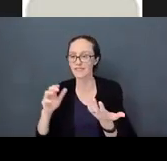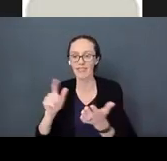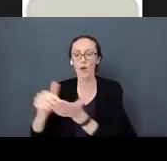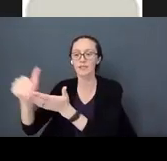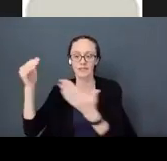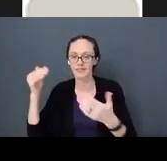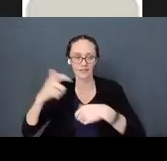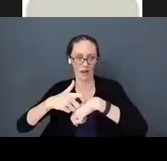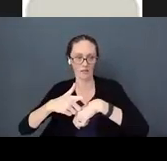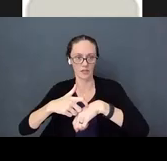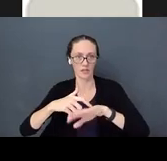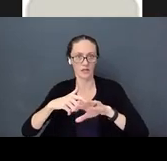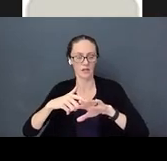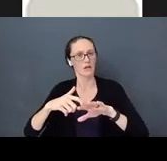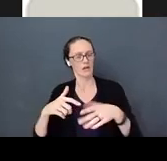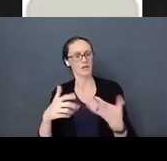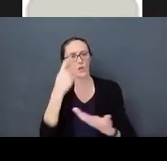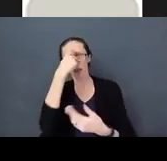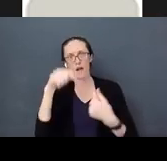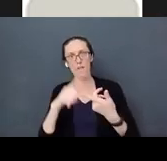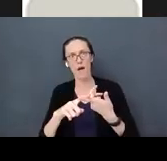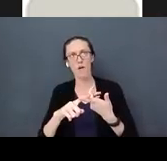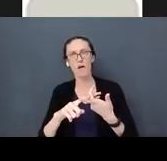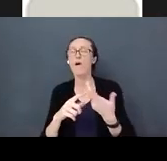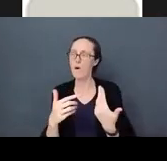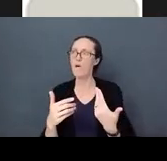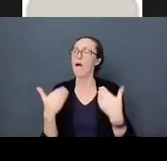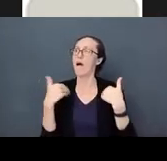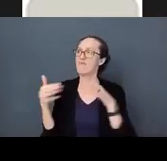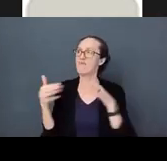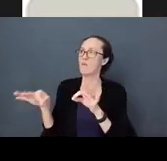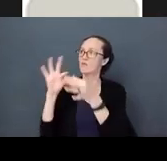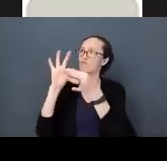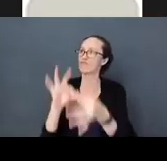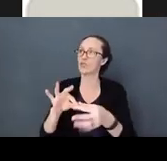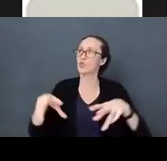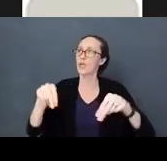If you said some language you can use around diaper change, how much language that baby